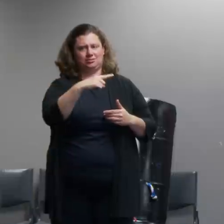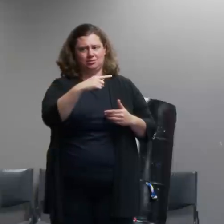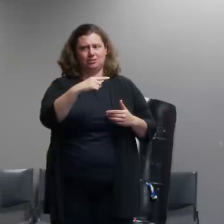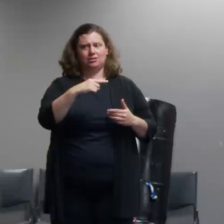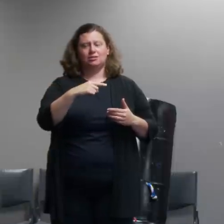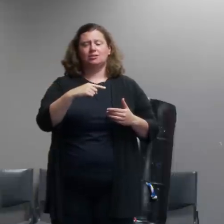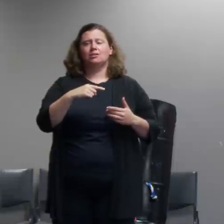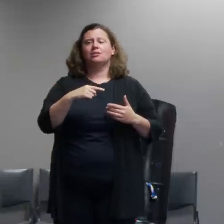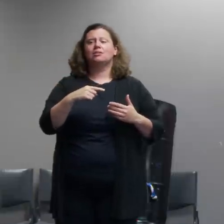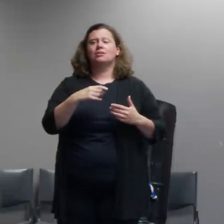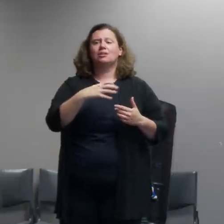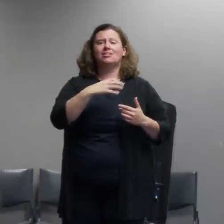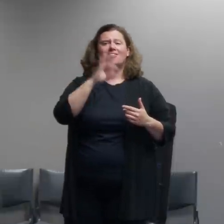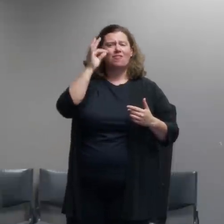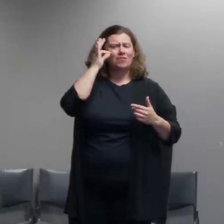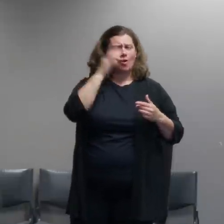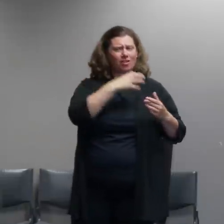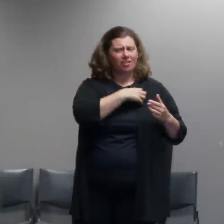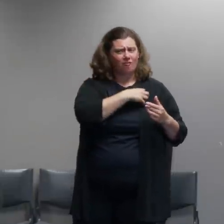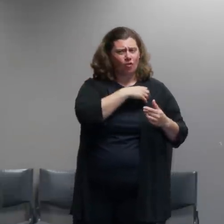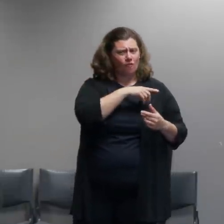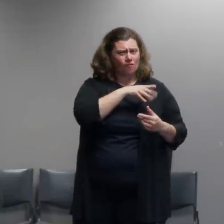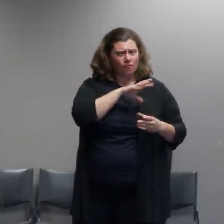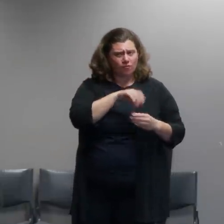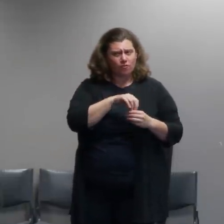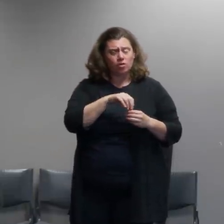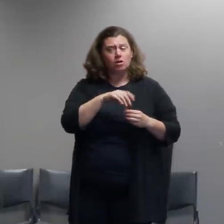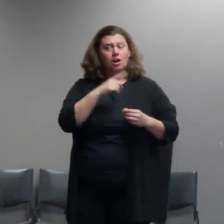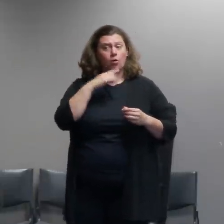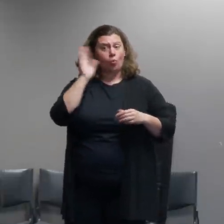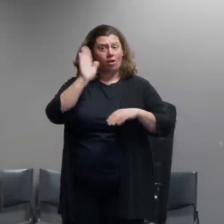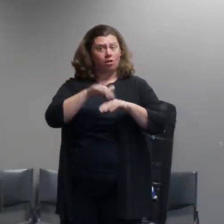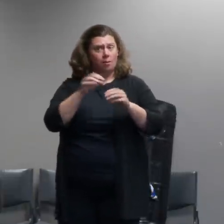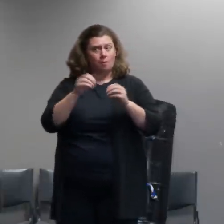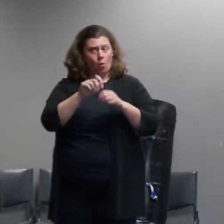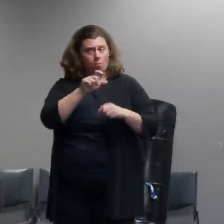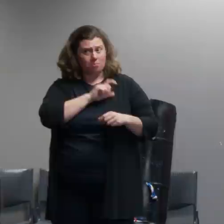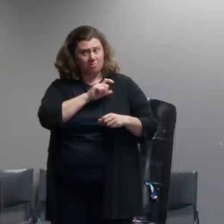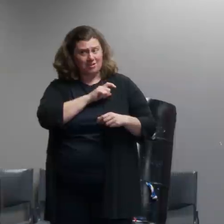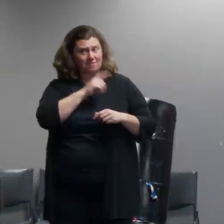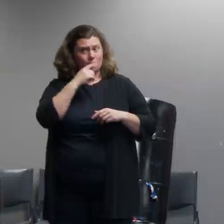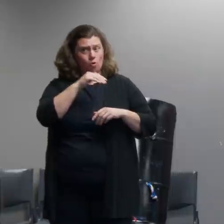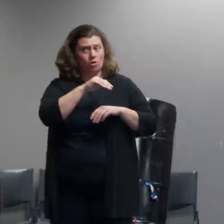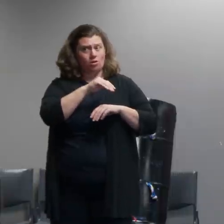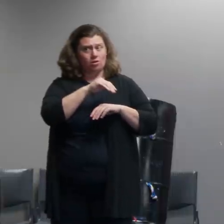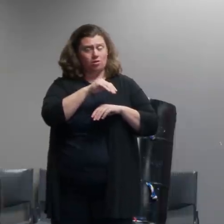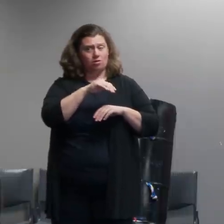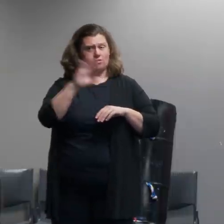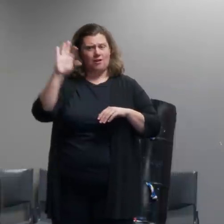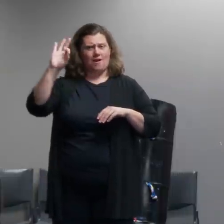weekend you learned that there were going to be additional officers sent from the federal protective service do you know um when you found out that